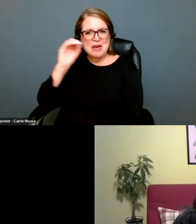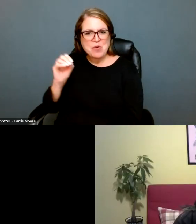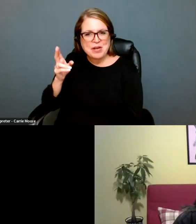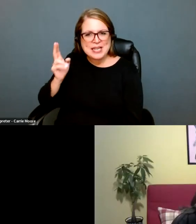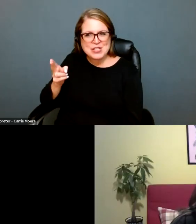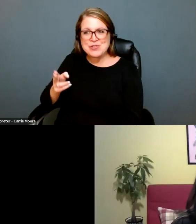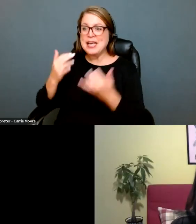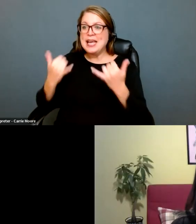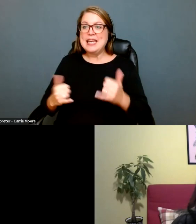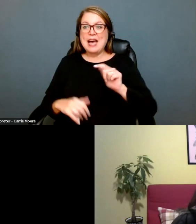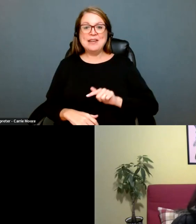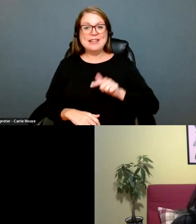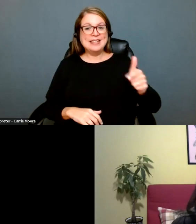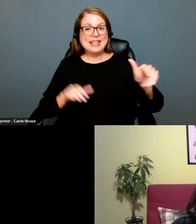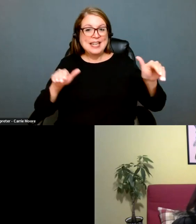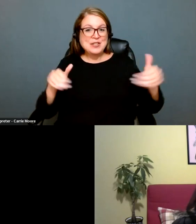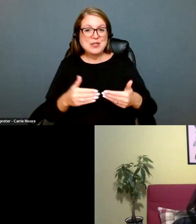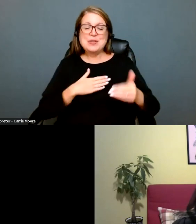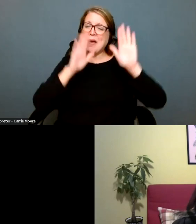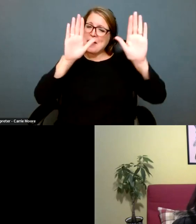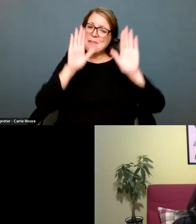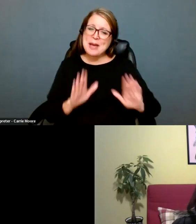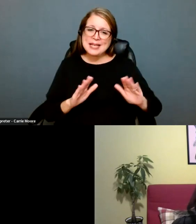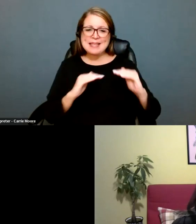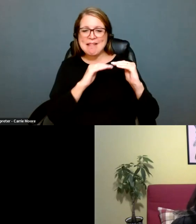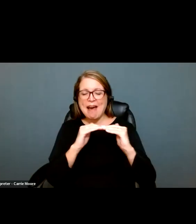share some of this Oregon history with you. As our final speaker, I would like to introduce my teammate Yvonne Garcia.